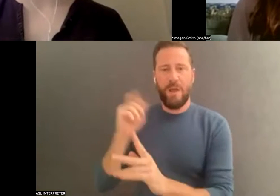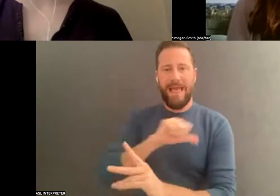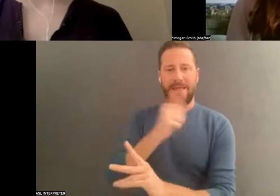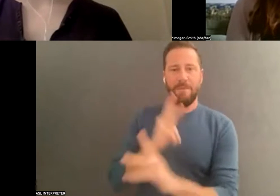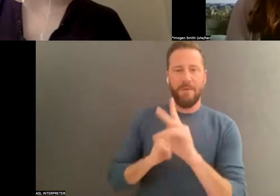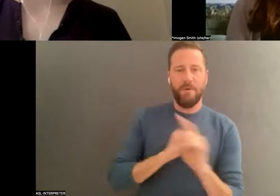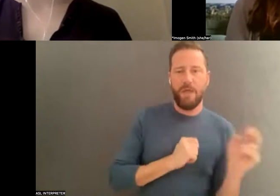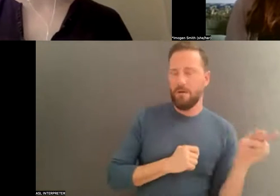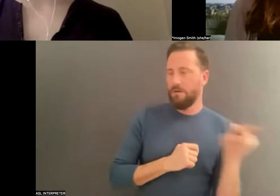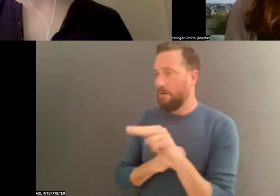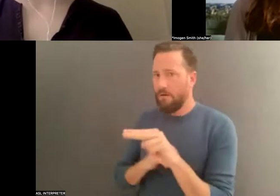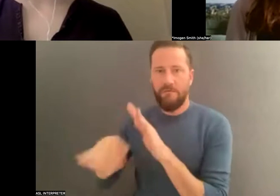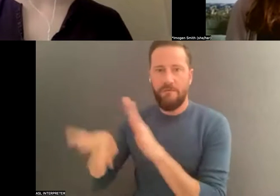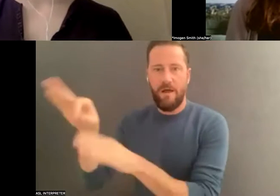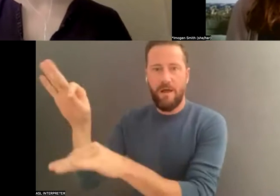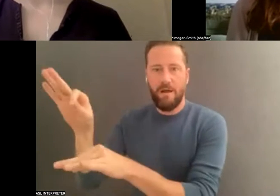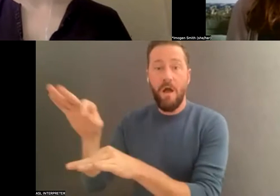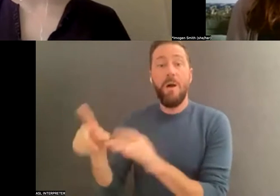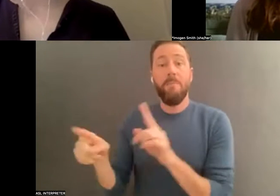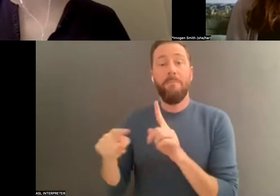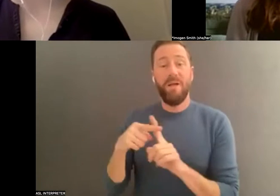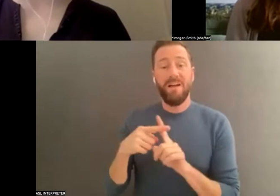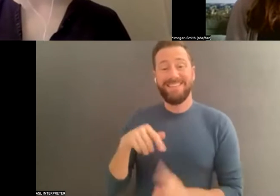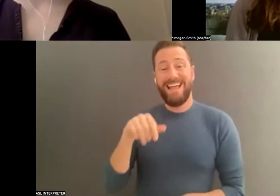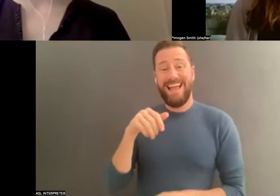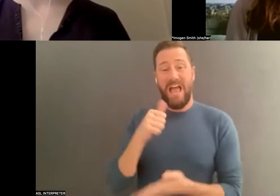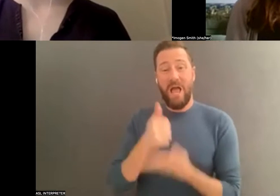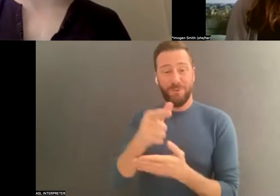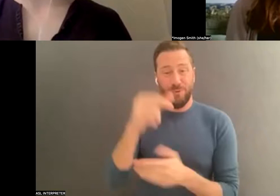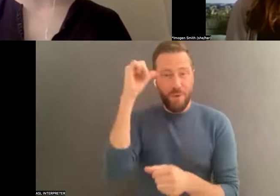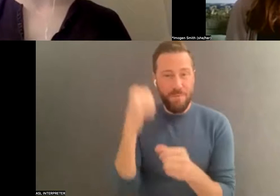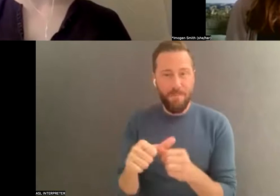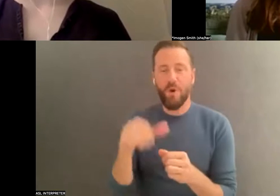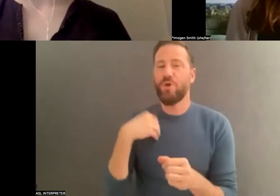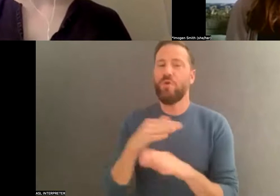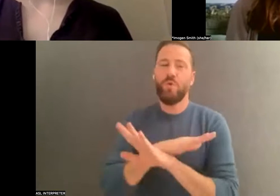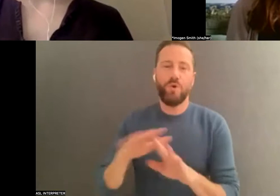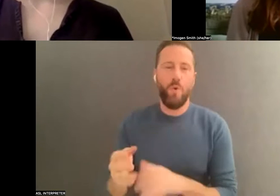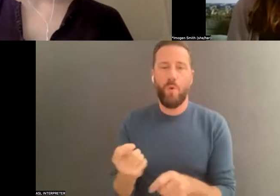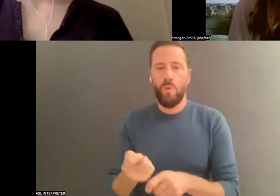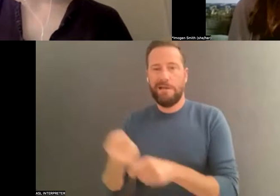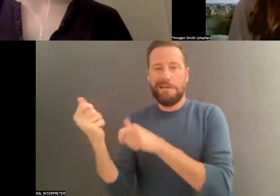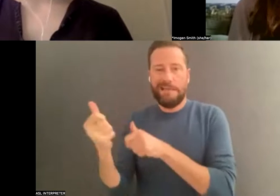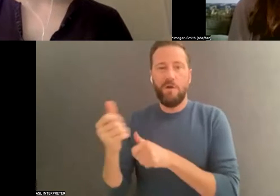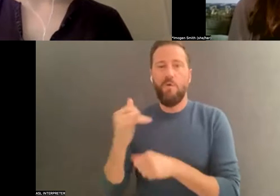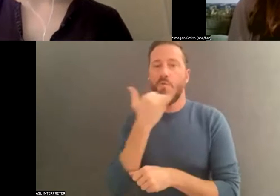important files because they're in the wrong folder or they're not labeled correctly. And it's also